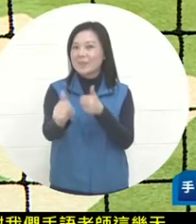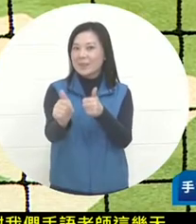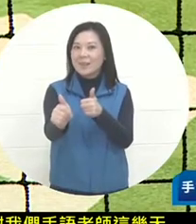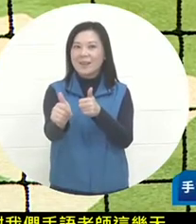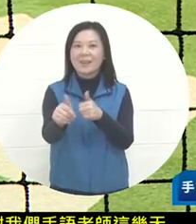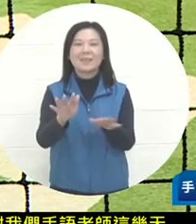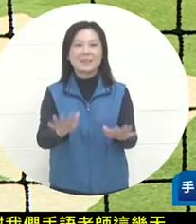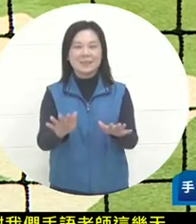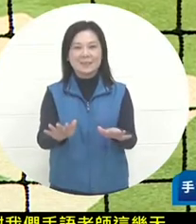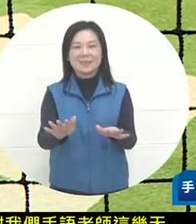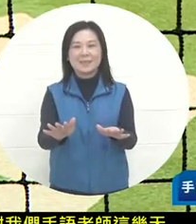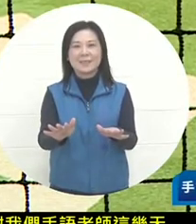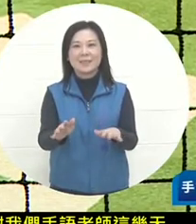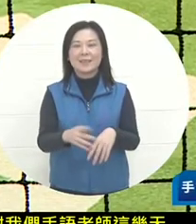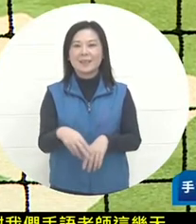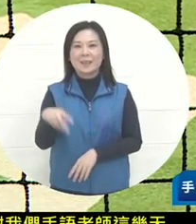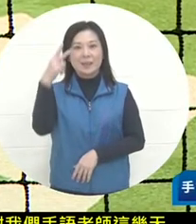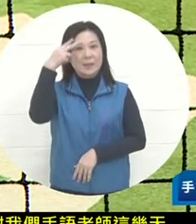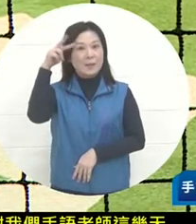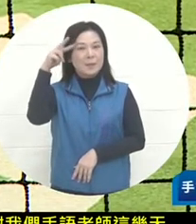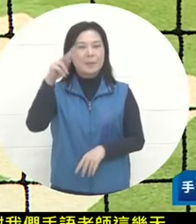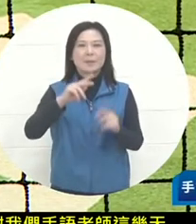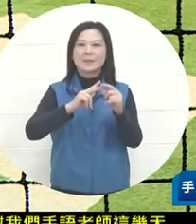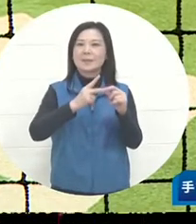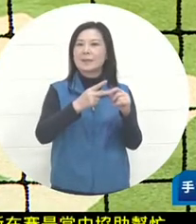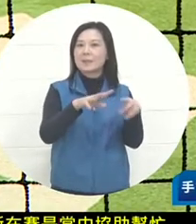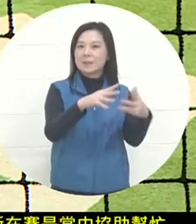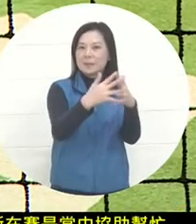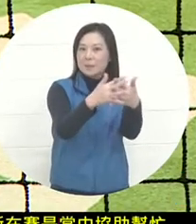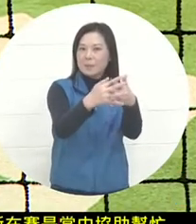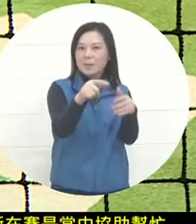Today's match between Mexico and the United States